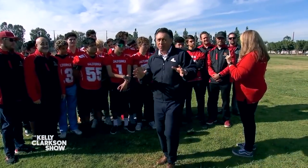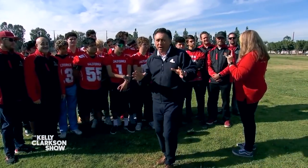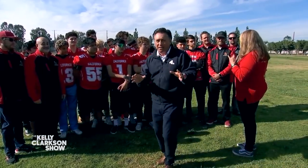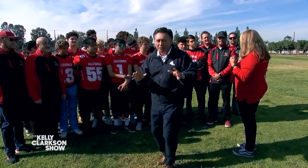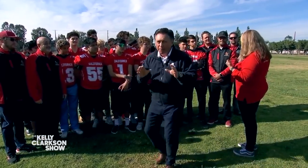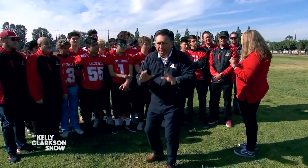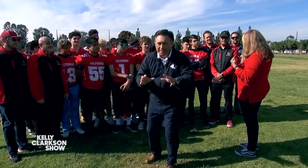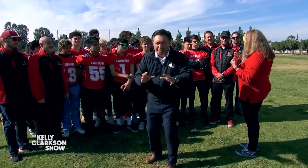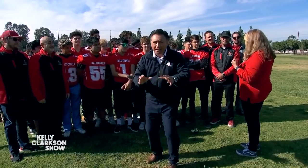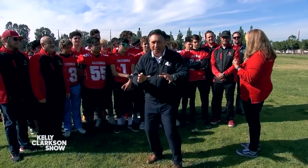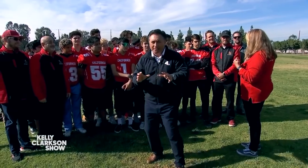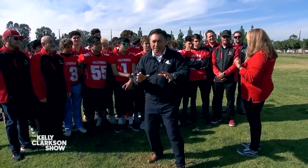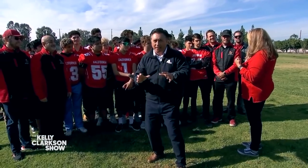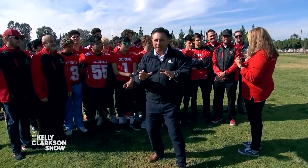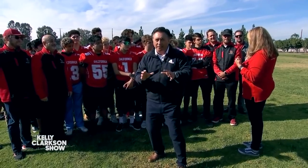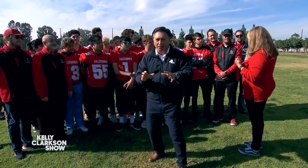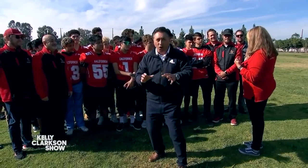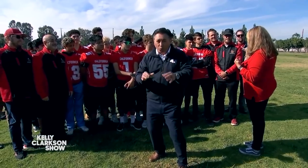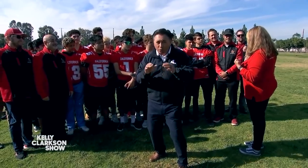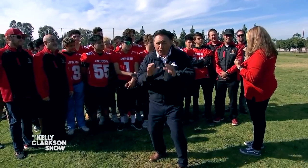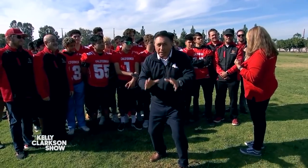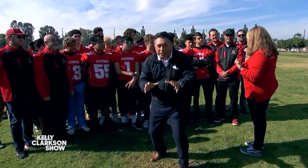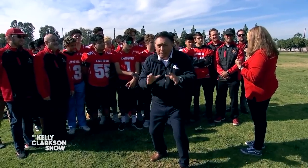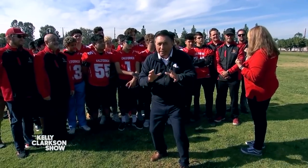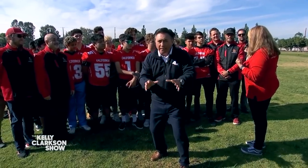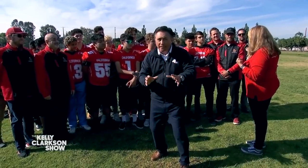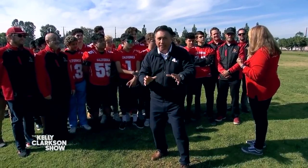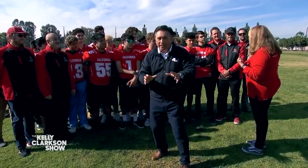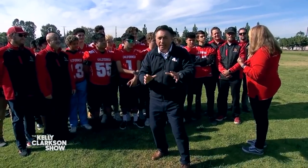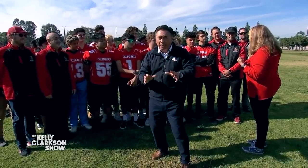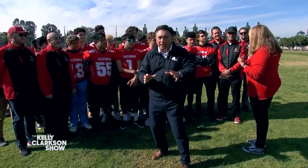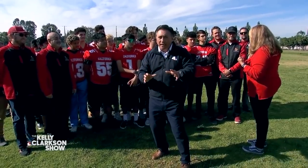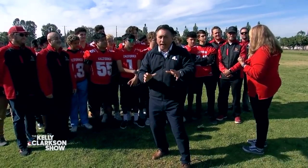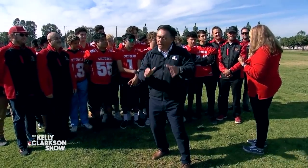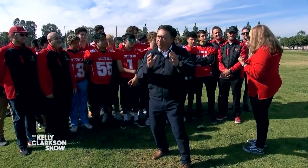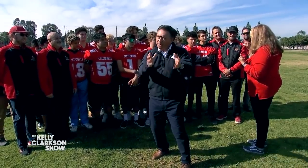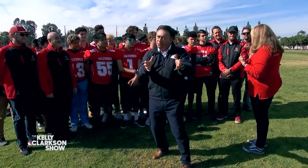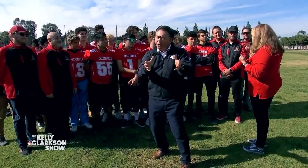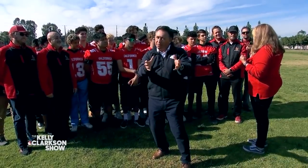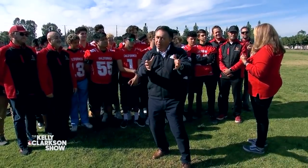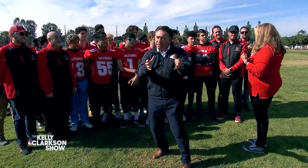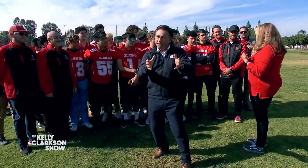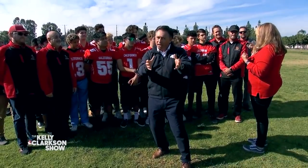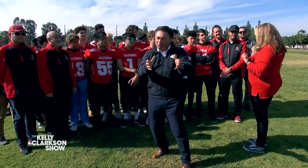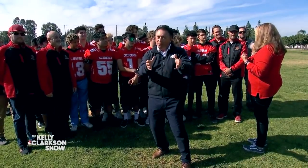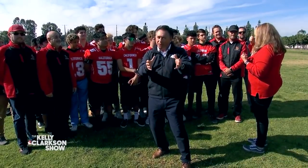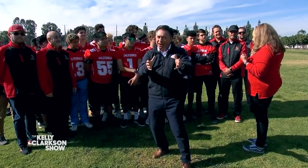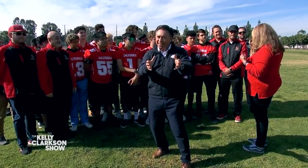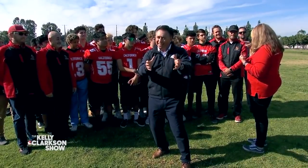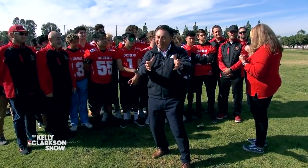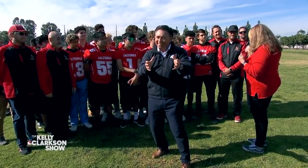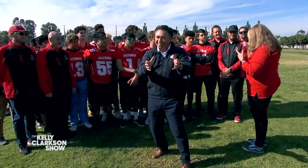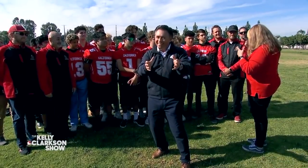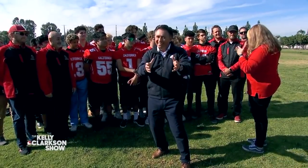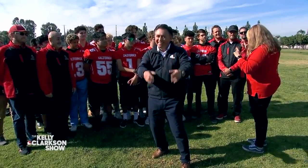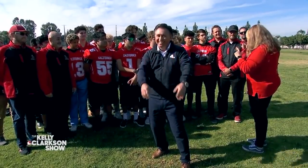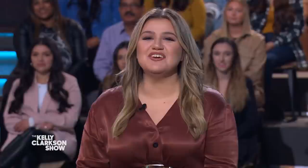my spidey senses, Kelly, are really tingling. And I think you have a big announcement, right? We do. We do.